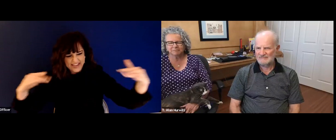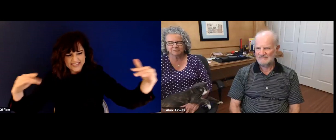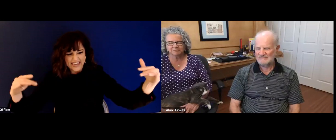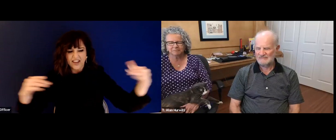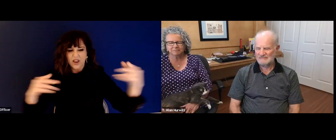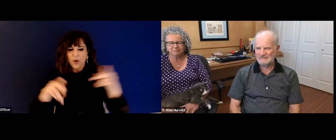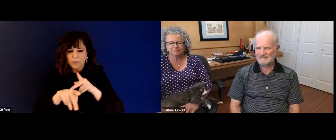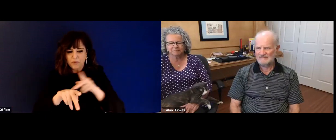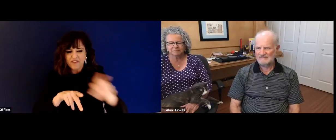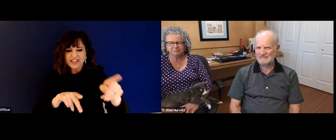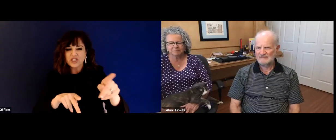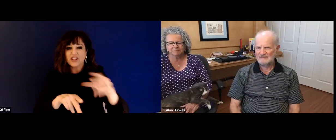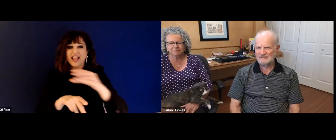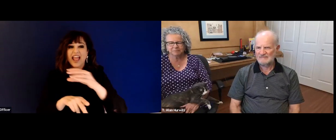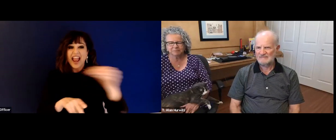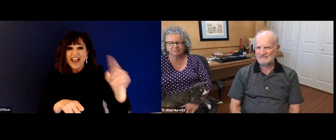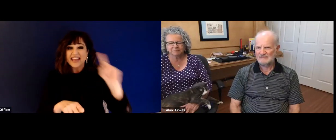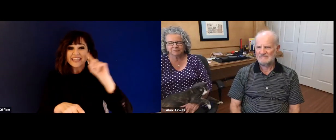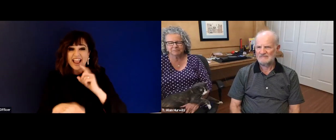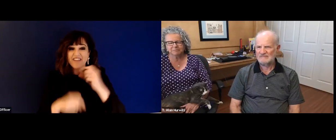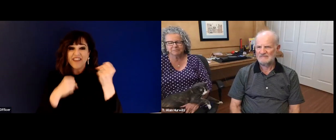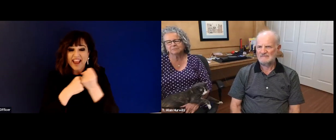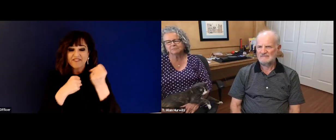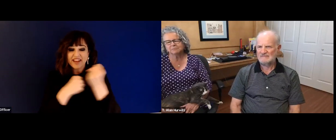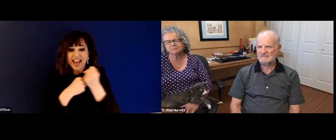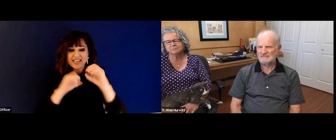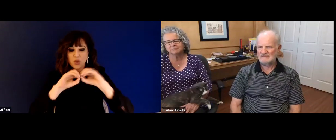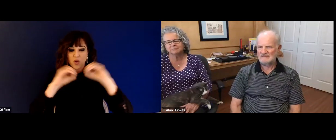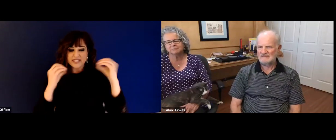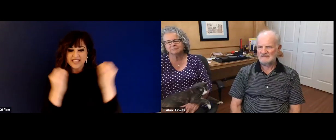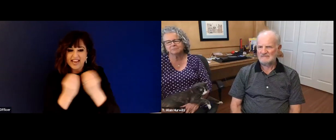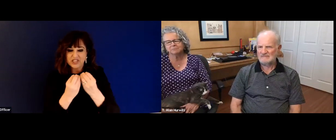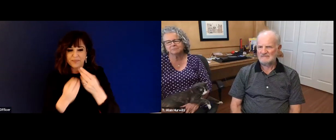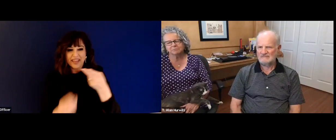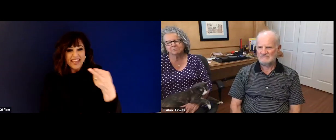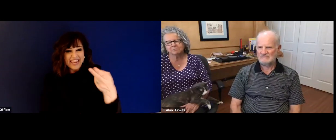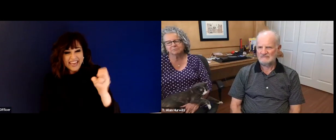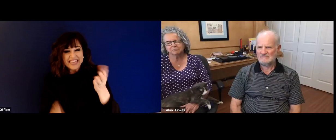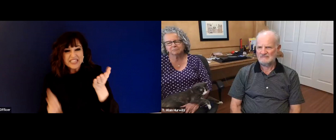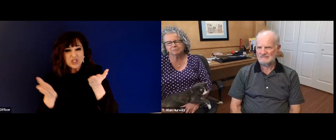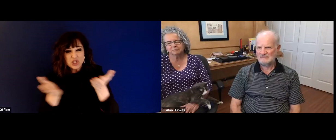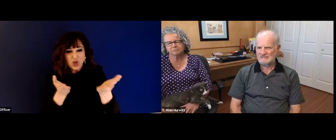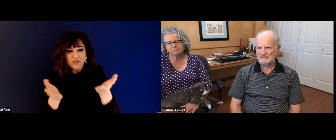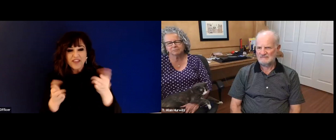Allen had a successful career, and all a variety of different